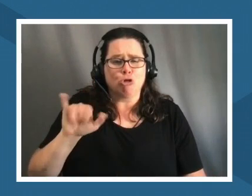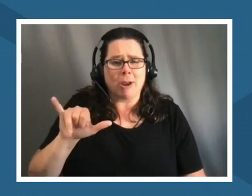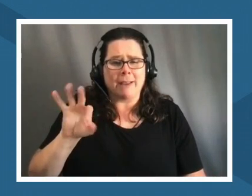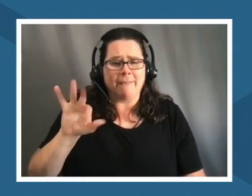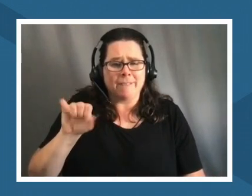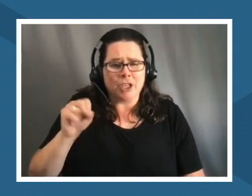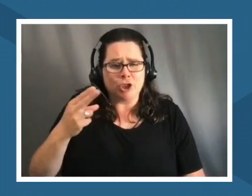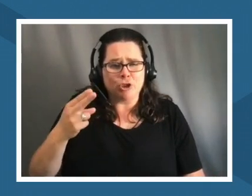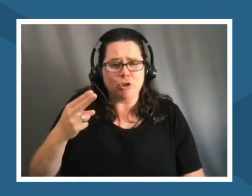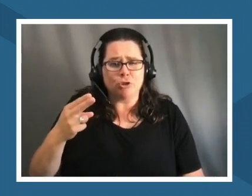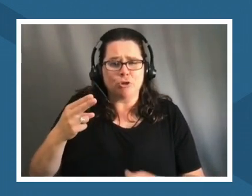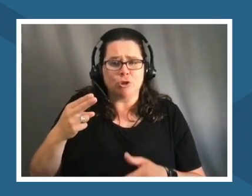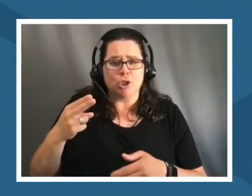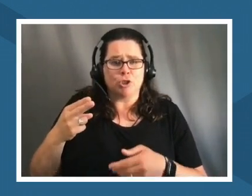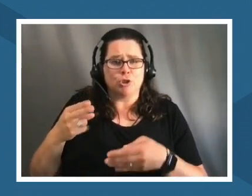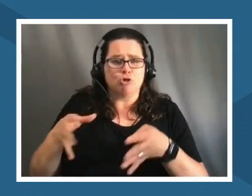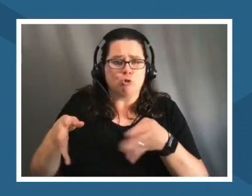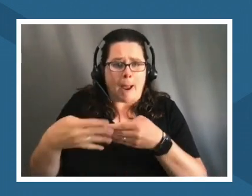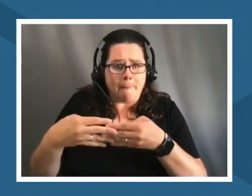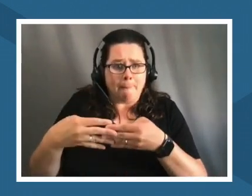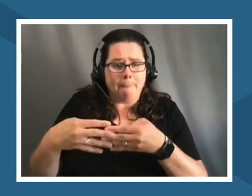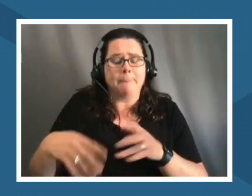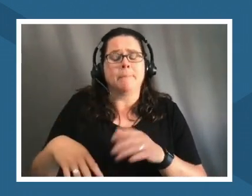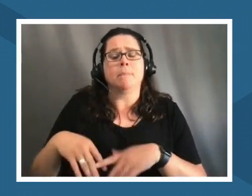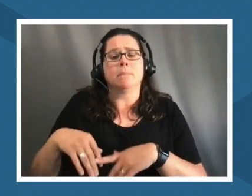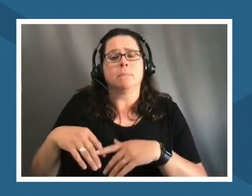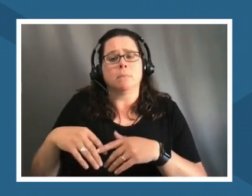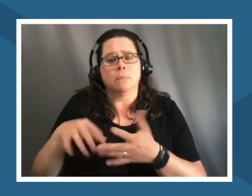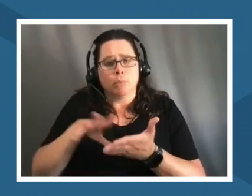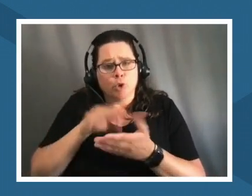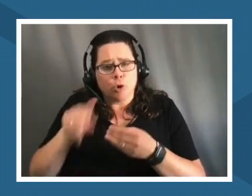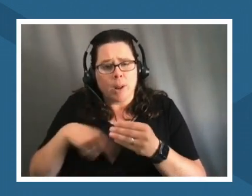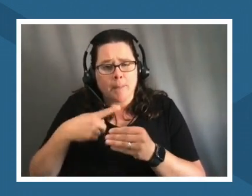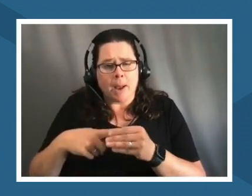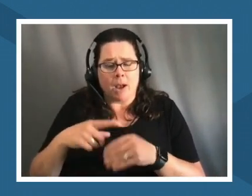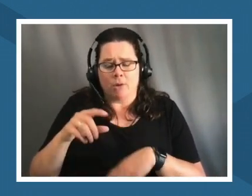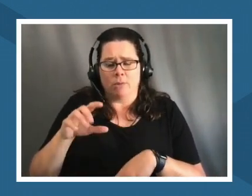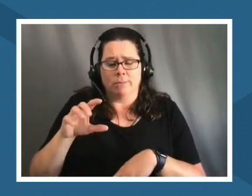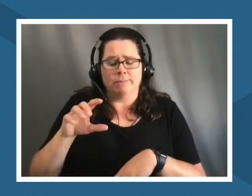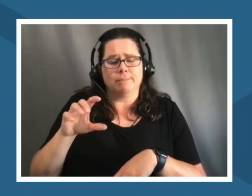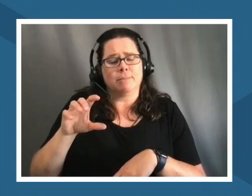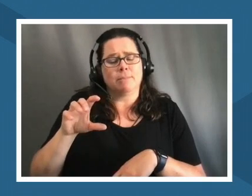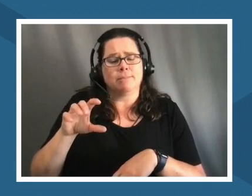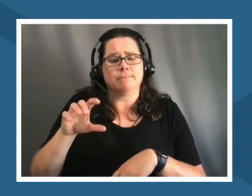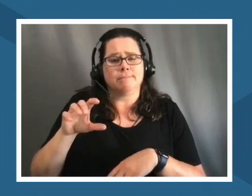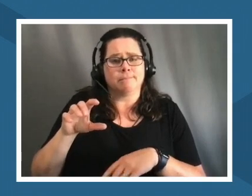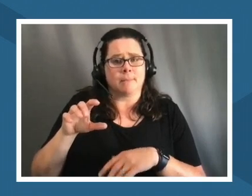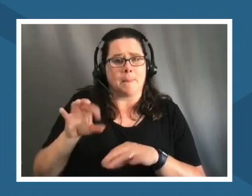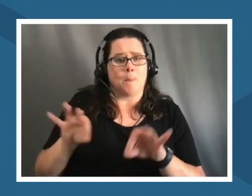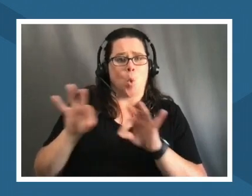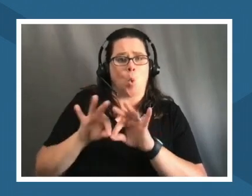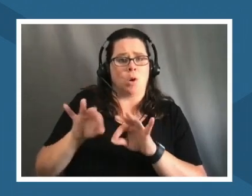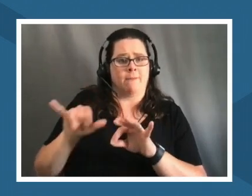crayfish and and and how and the importance of the riparian basin to the